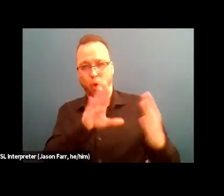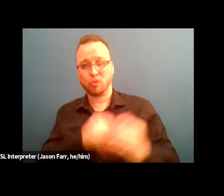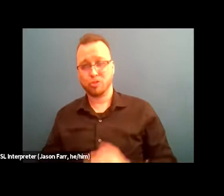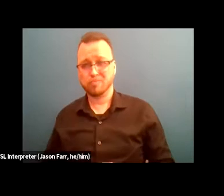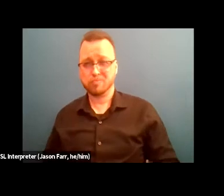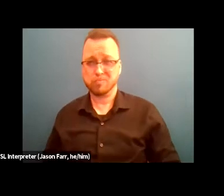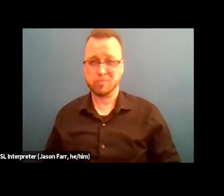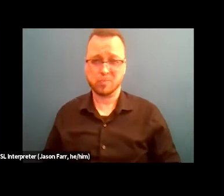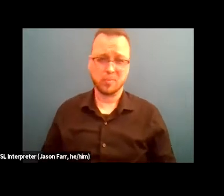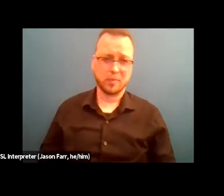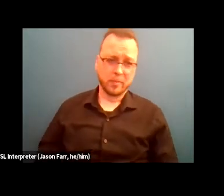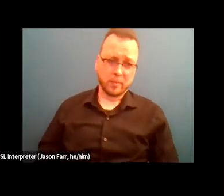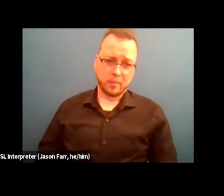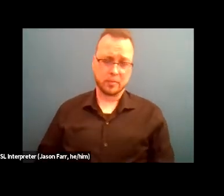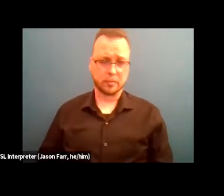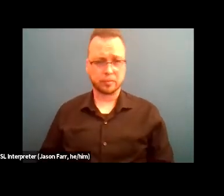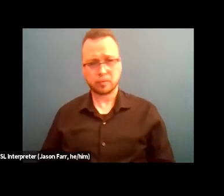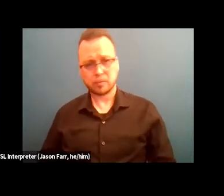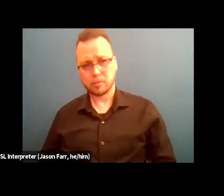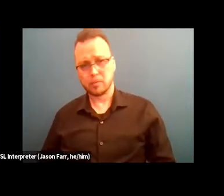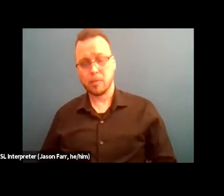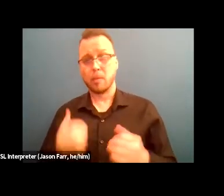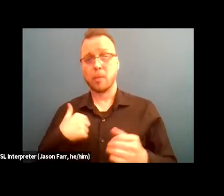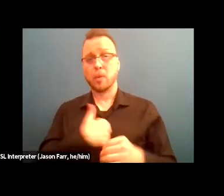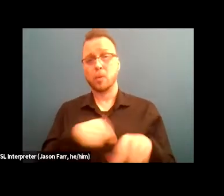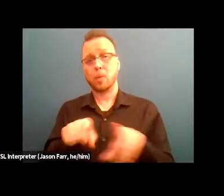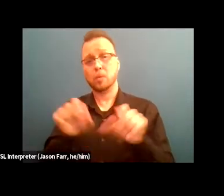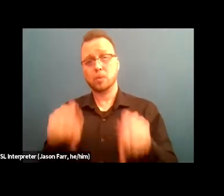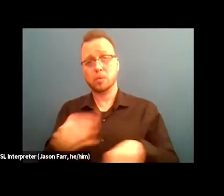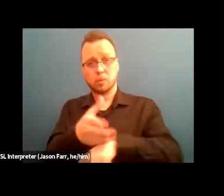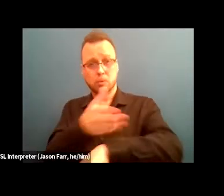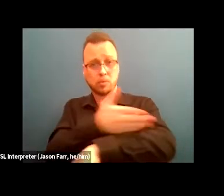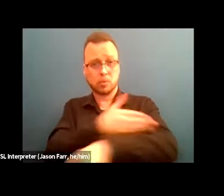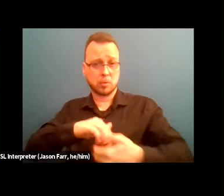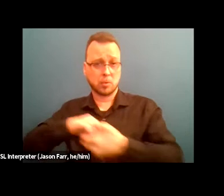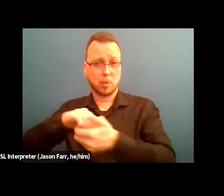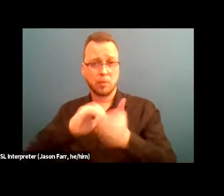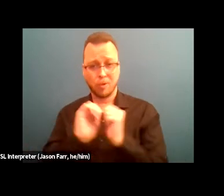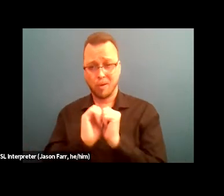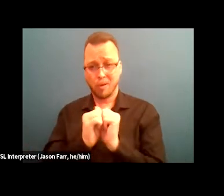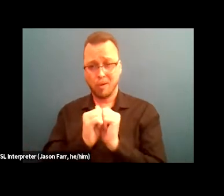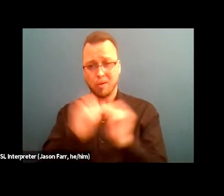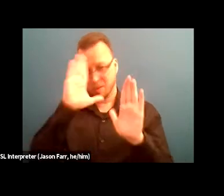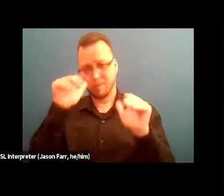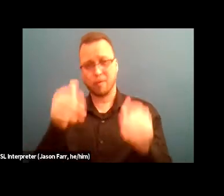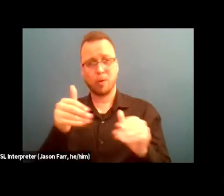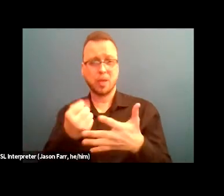Okay, we can also improve collaboration by focusing on and prioritizing building relationships